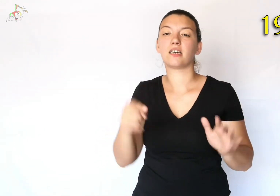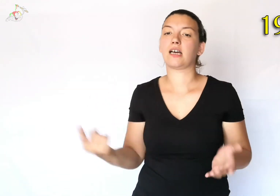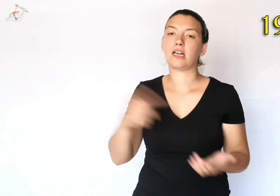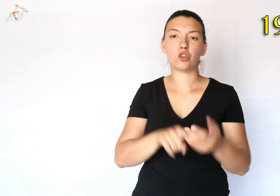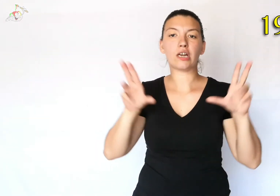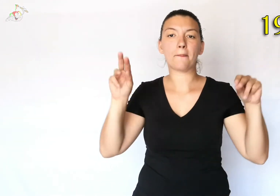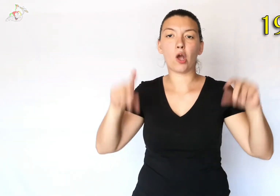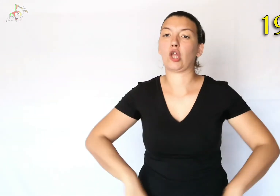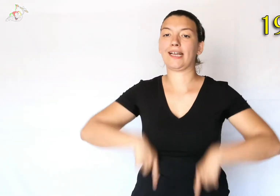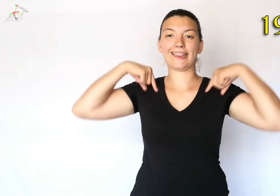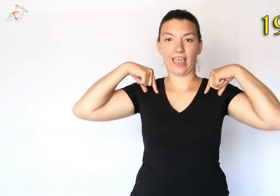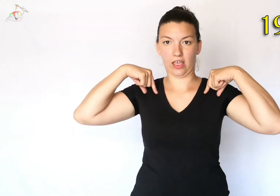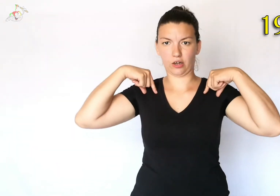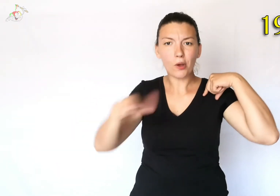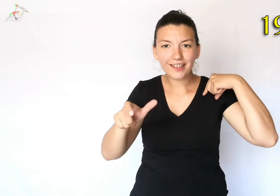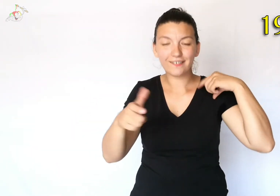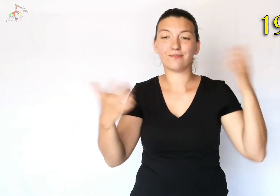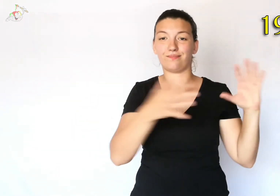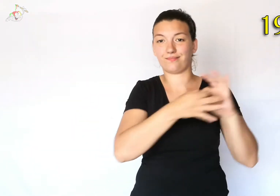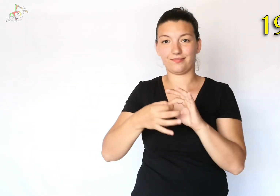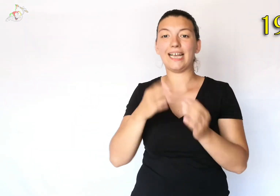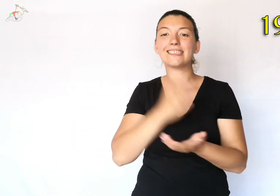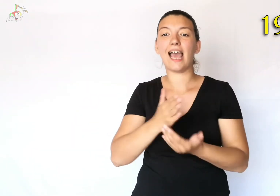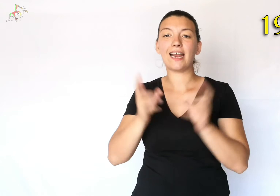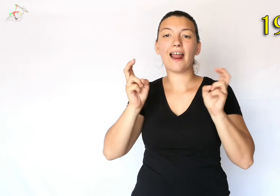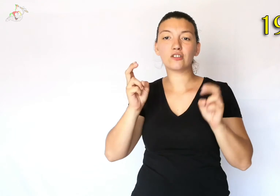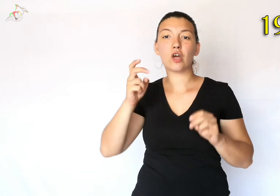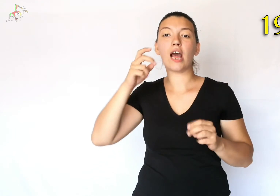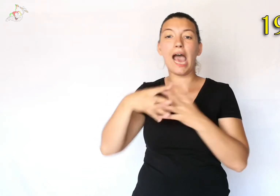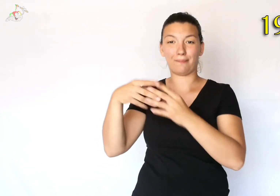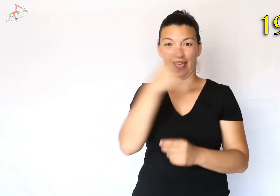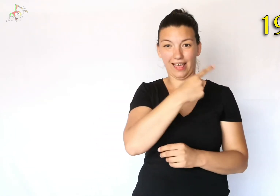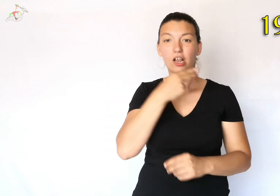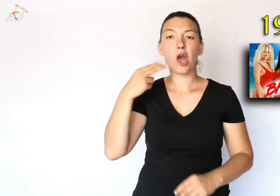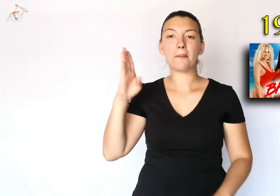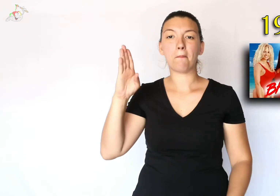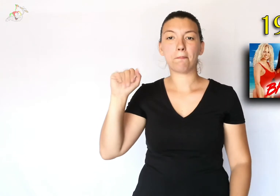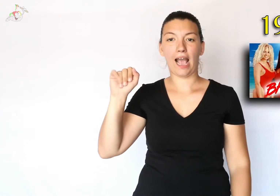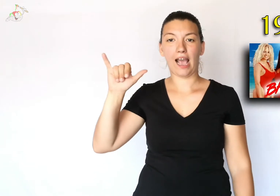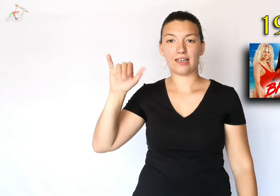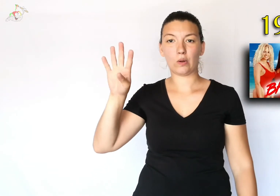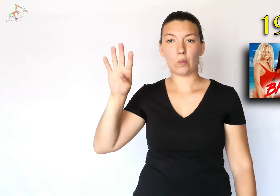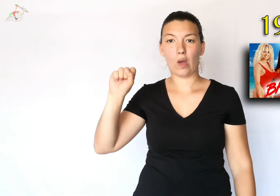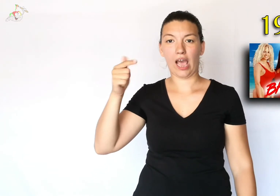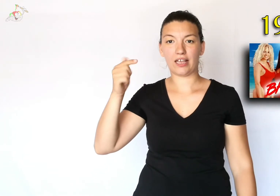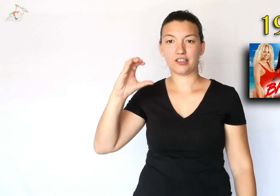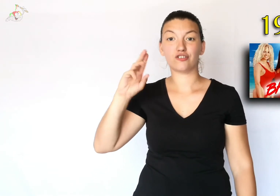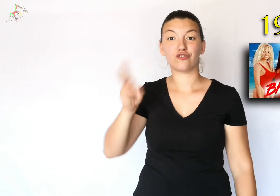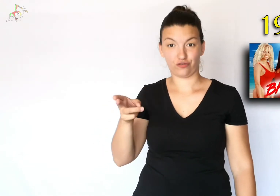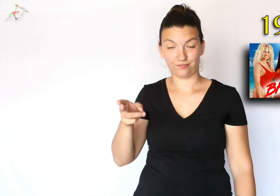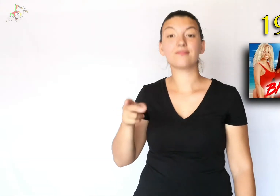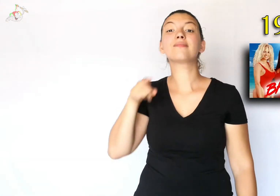the one-piece swimsuit is back in fashion thanks to the American TV series Baywatch